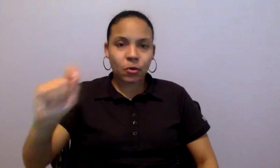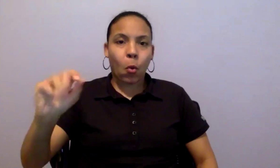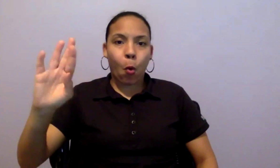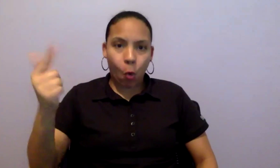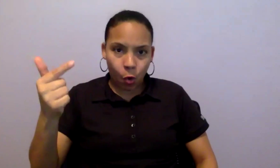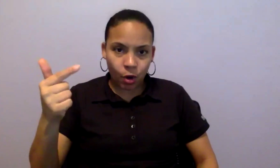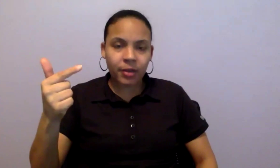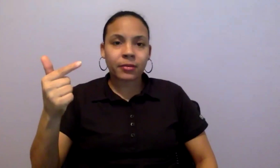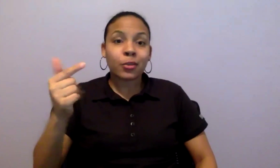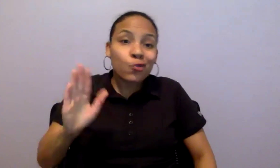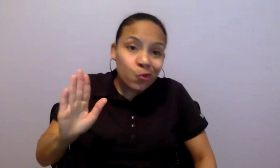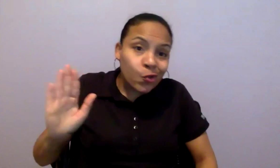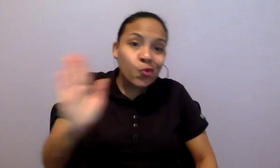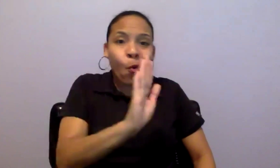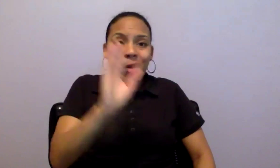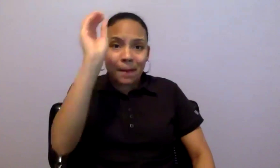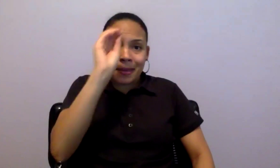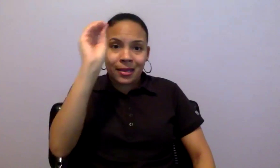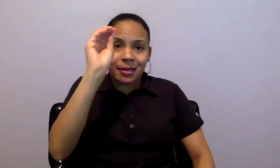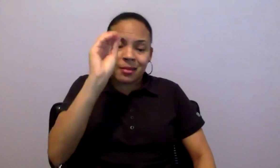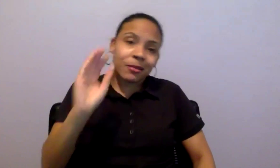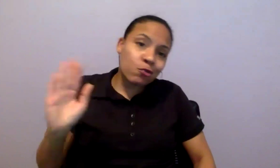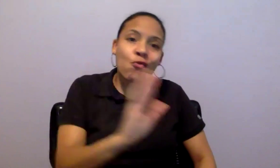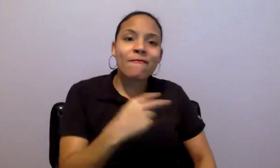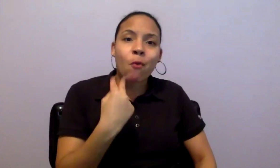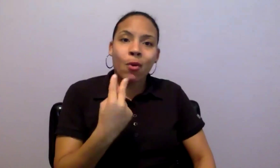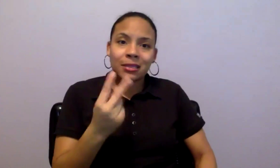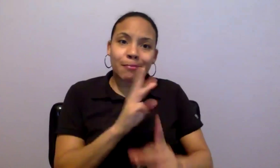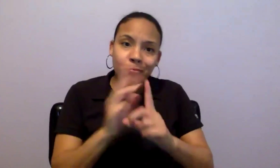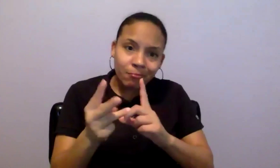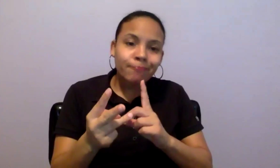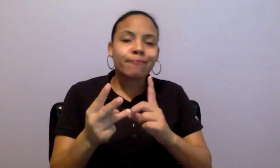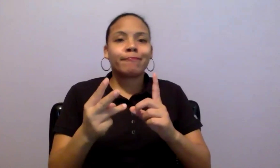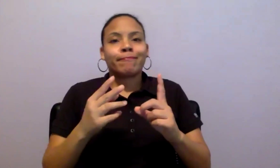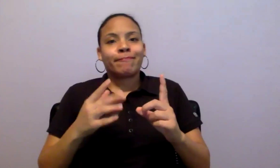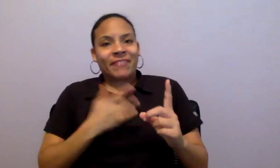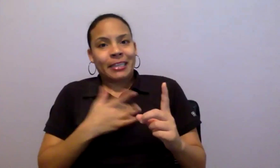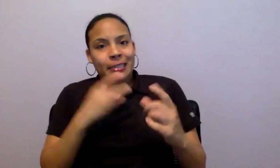that's not just shouting into the void. We look forward to reviewing your projects. The best part